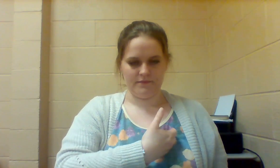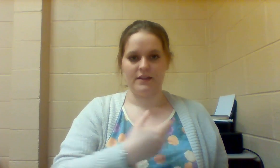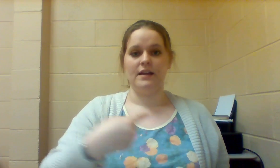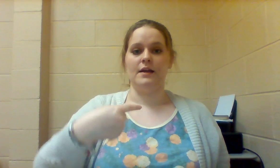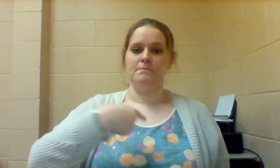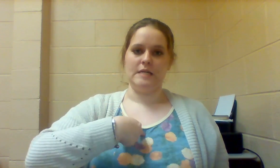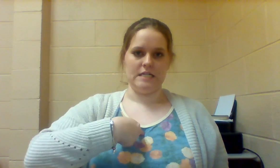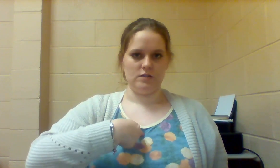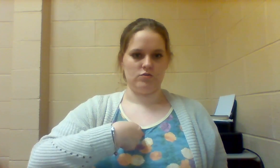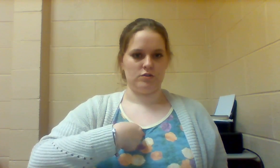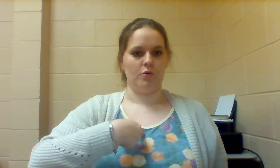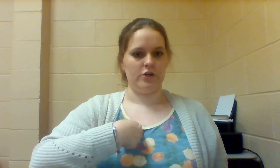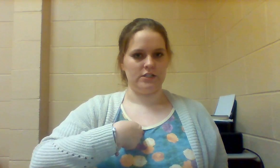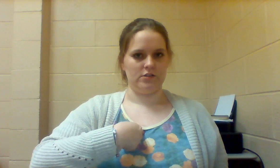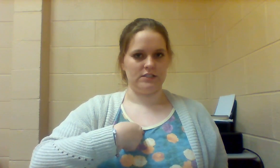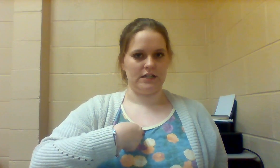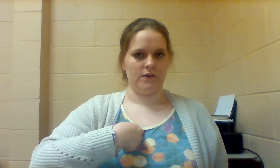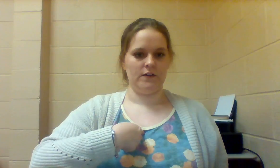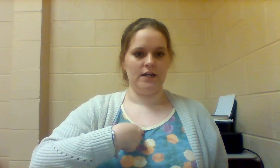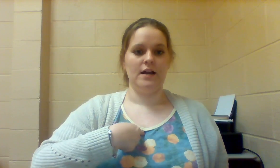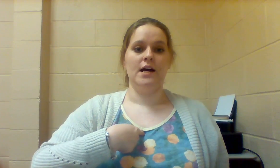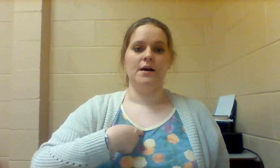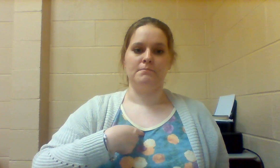ME you just point to yourself